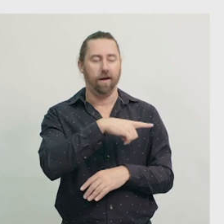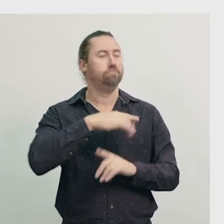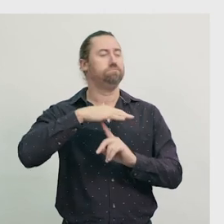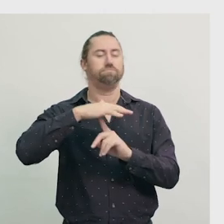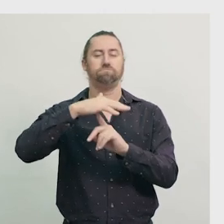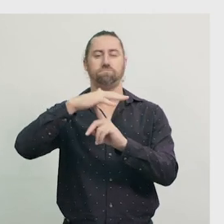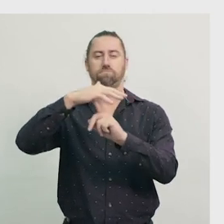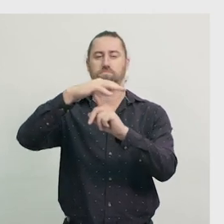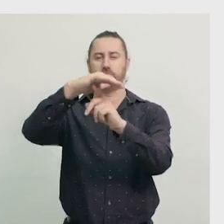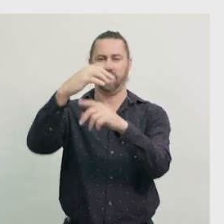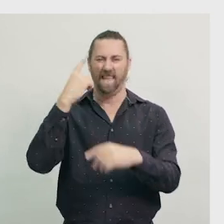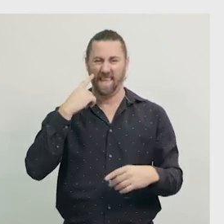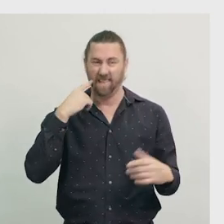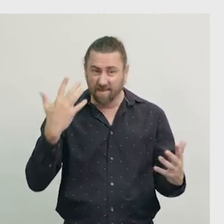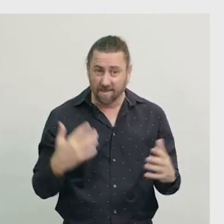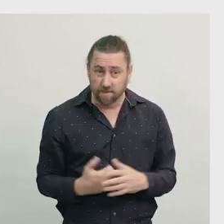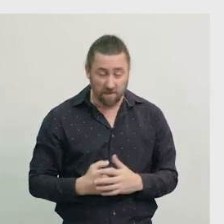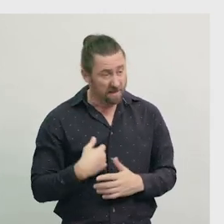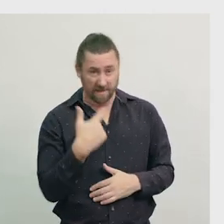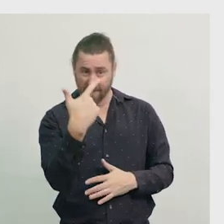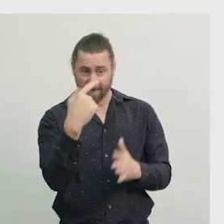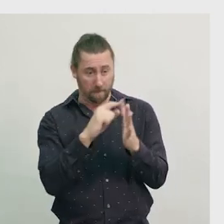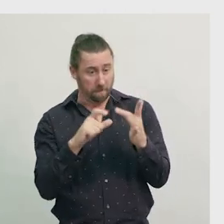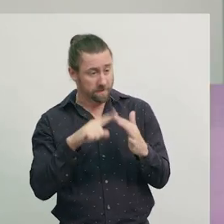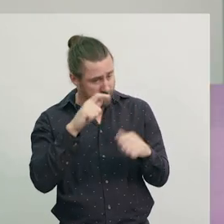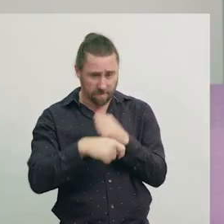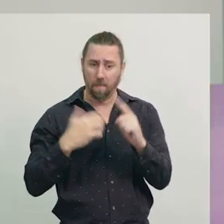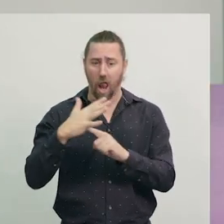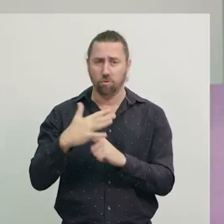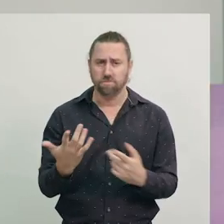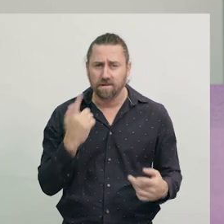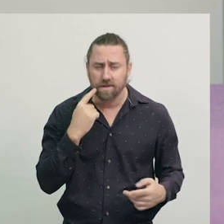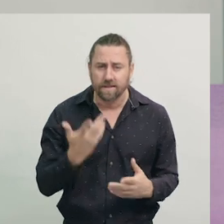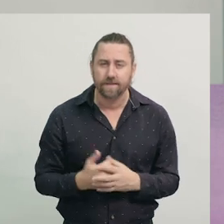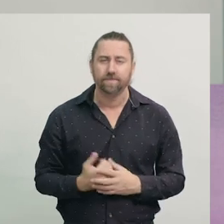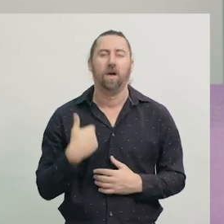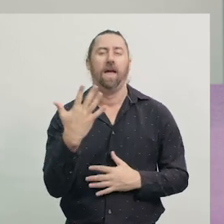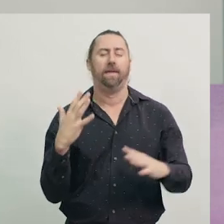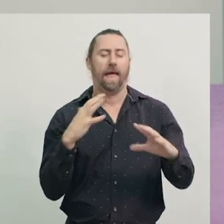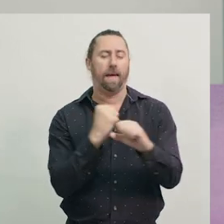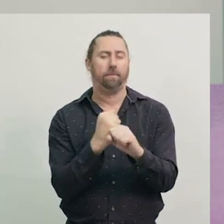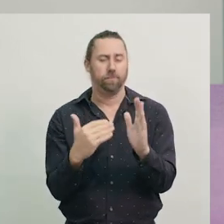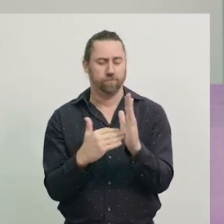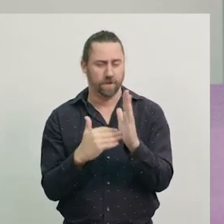We've made a helicopter from seven tangram pieces. Okay. Let's recap what we've learned today.